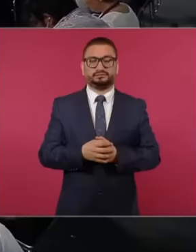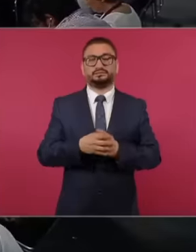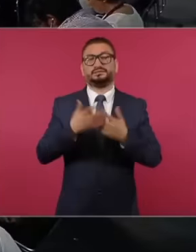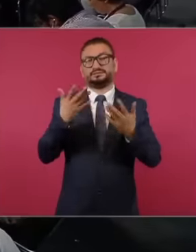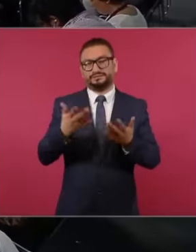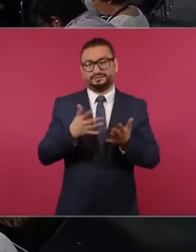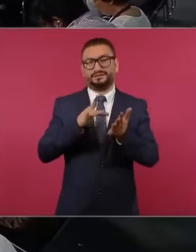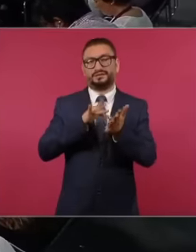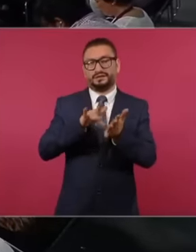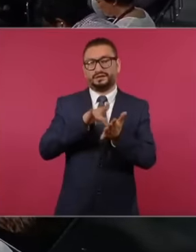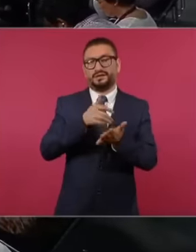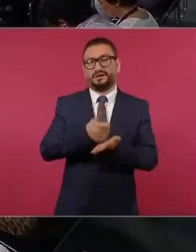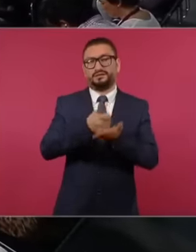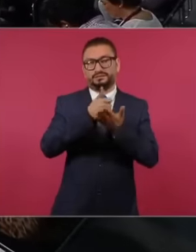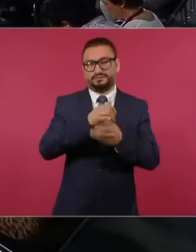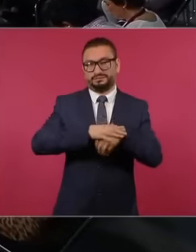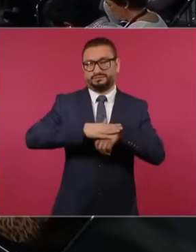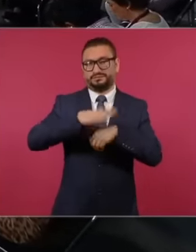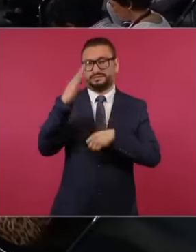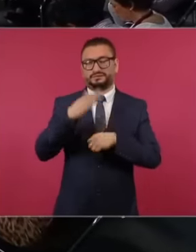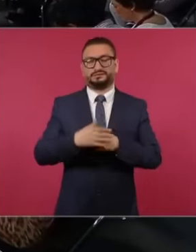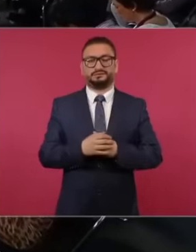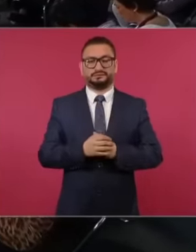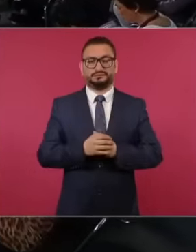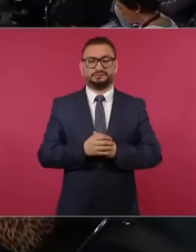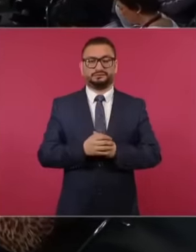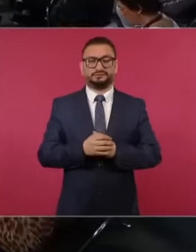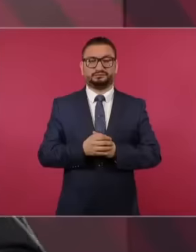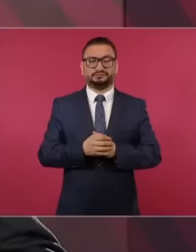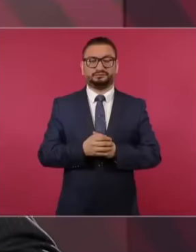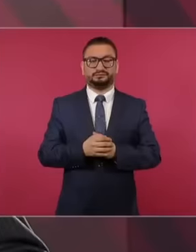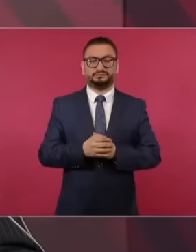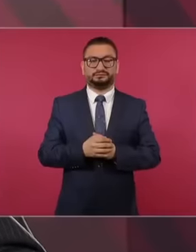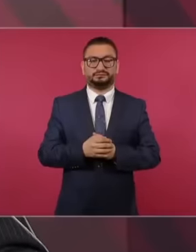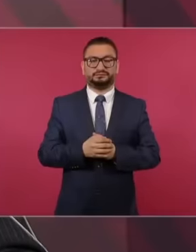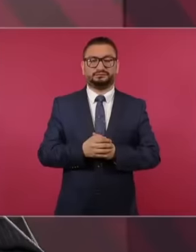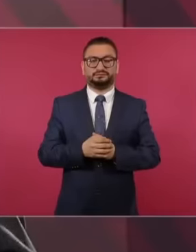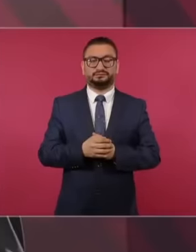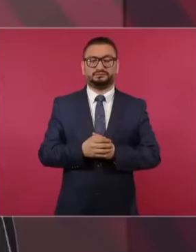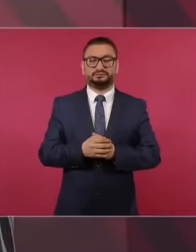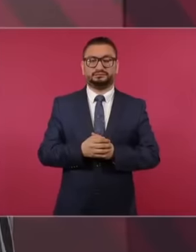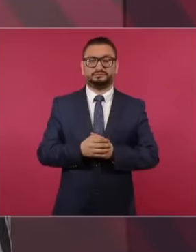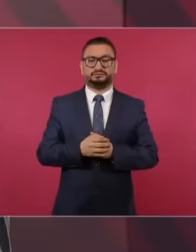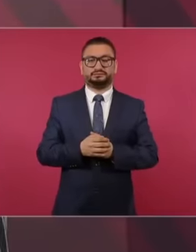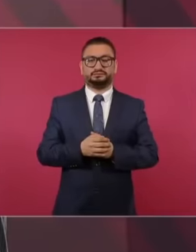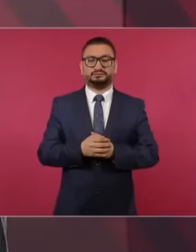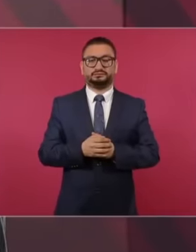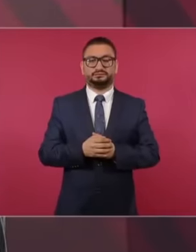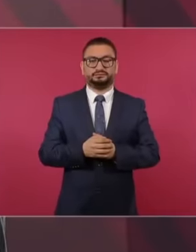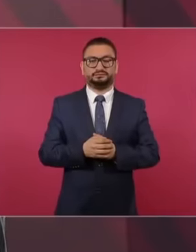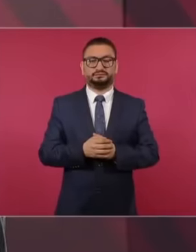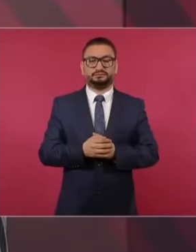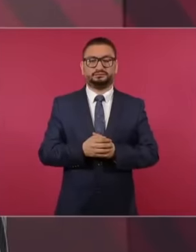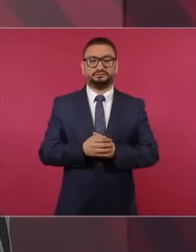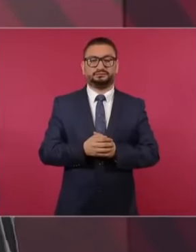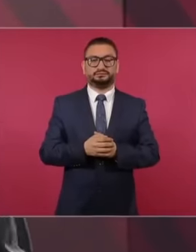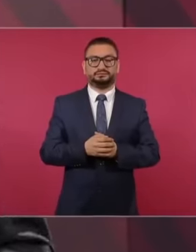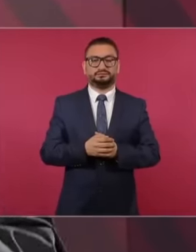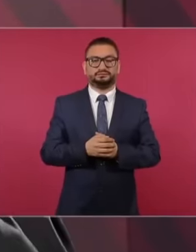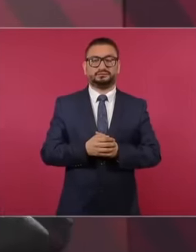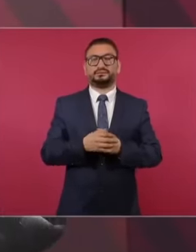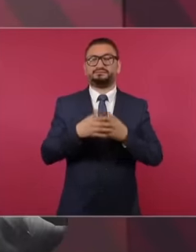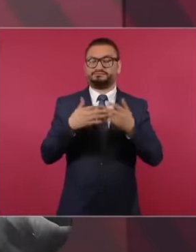more so all of